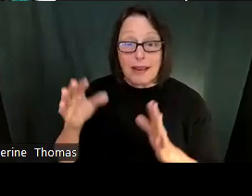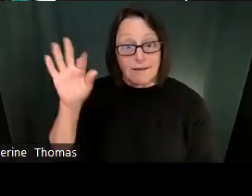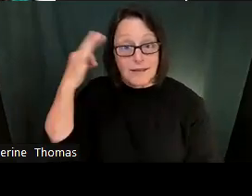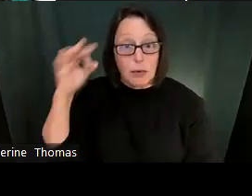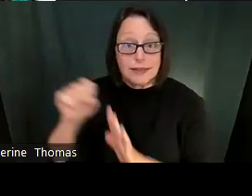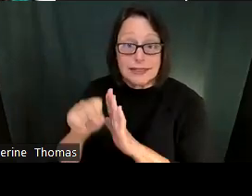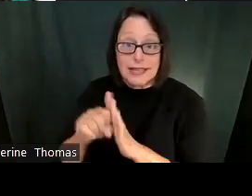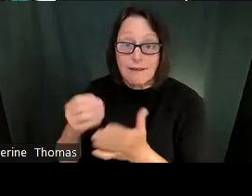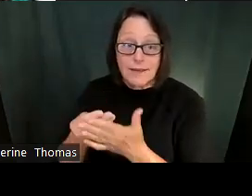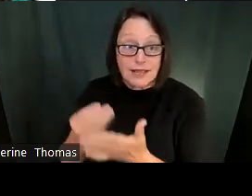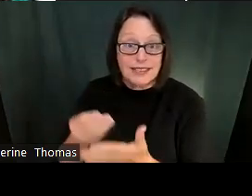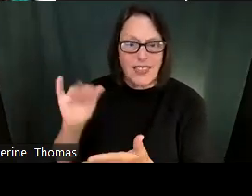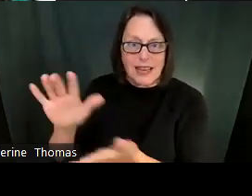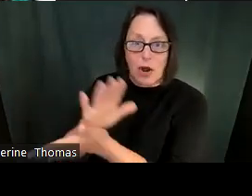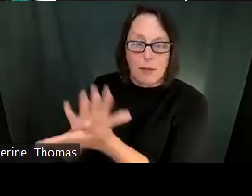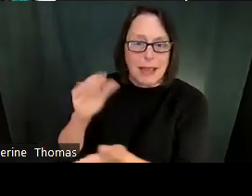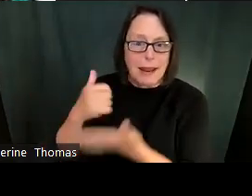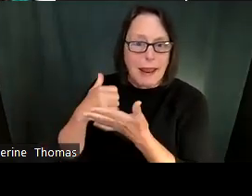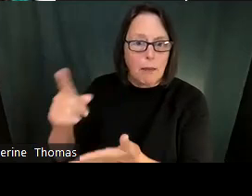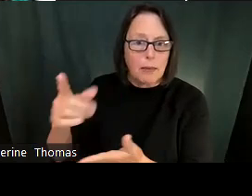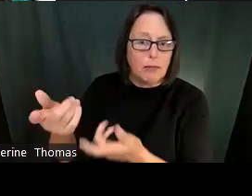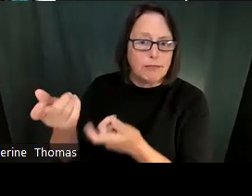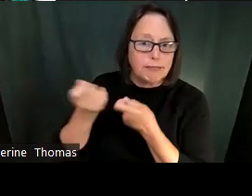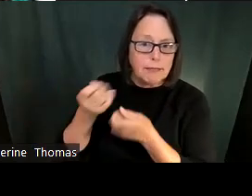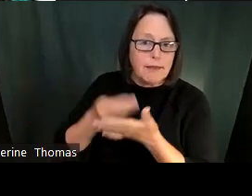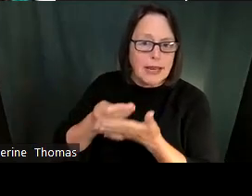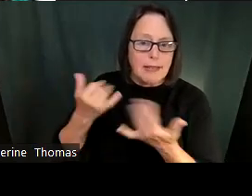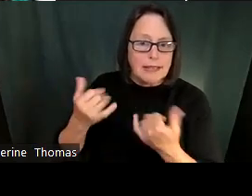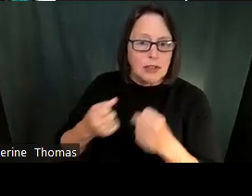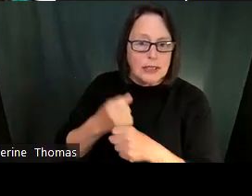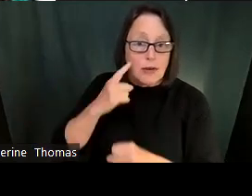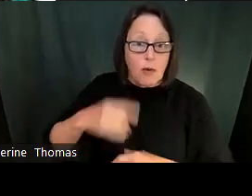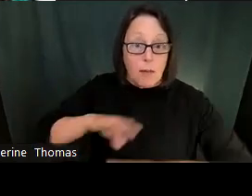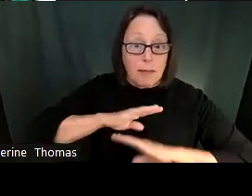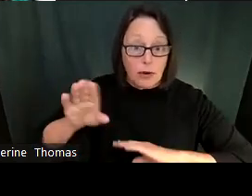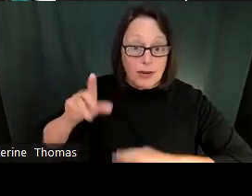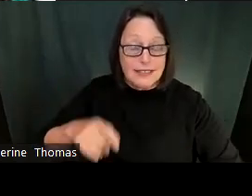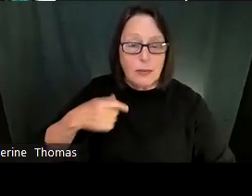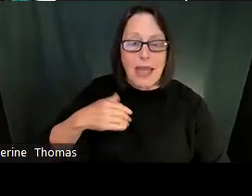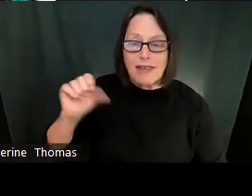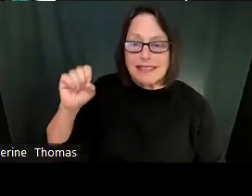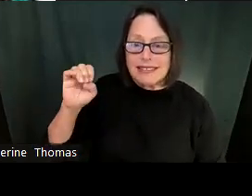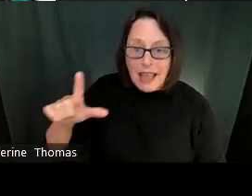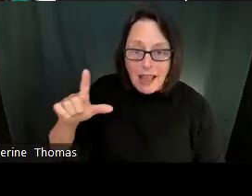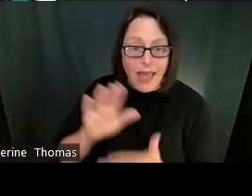It's just some of the books and websites. We touched on earlier and some cool tools and videos.